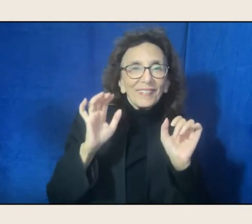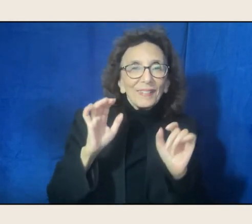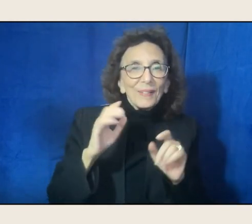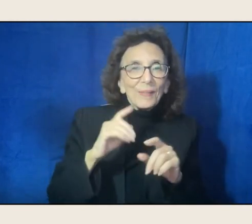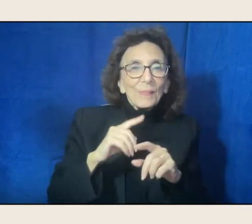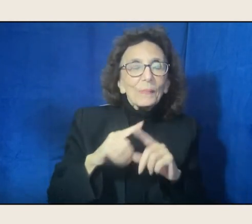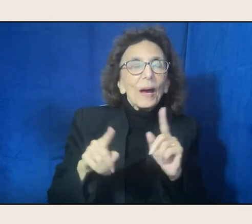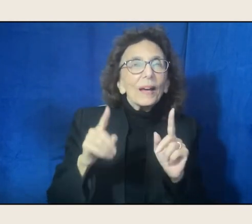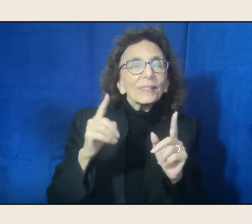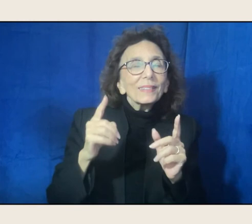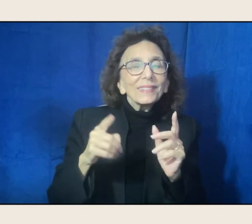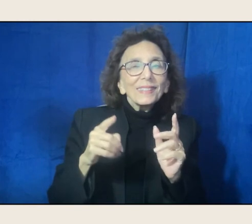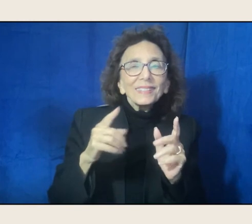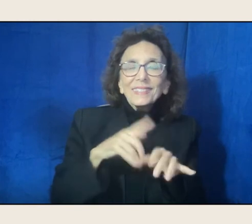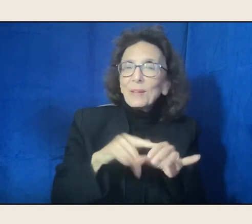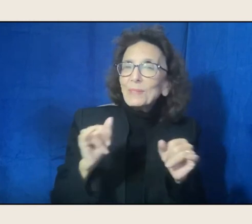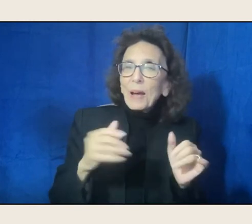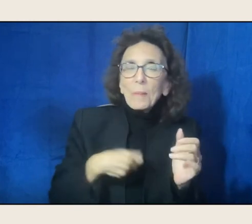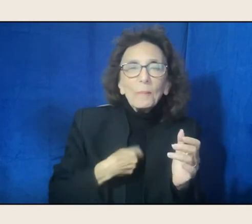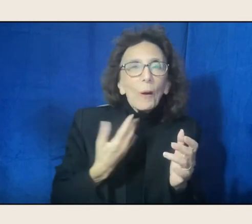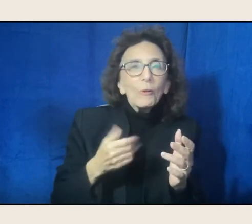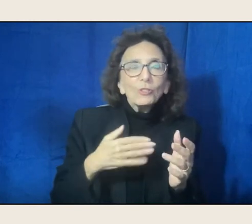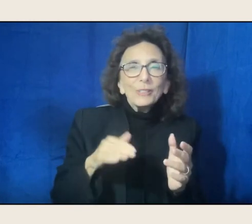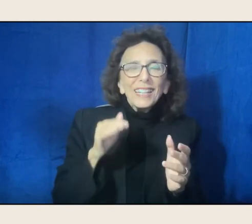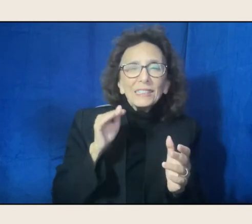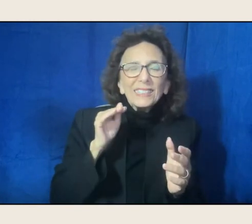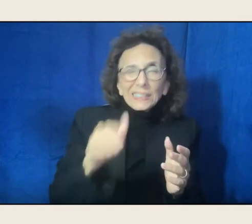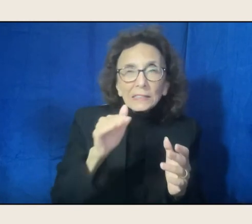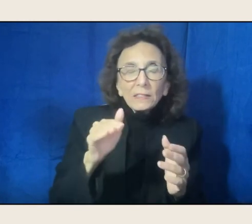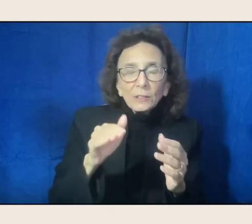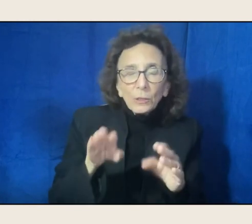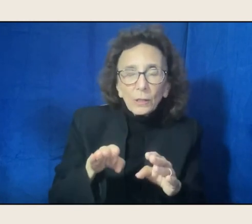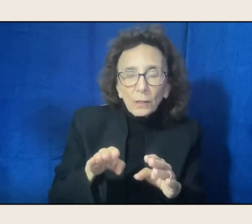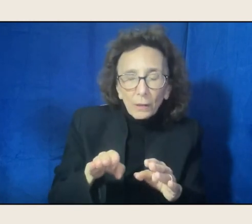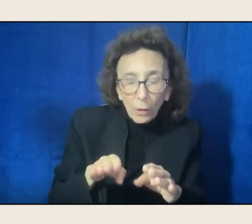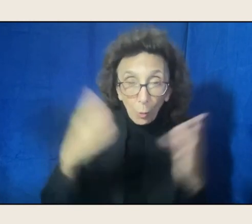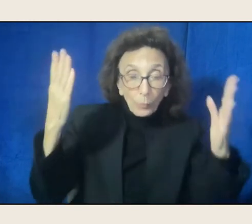that allows in another whole way of thinking